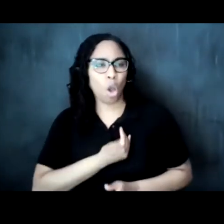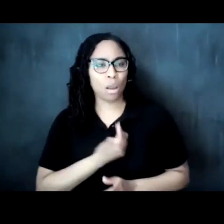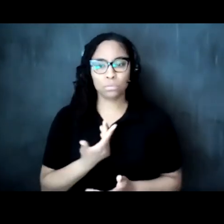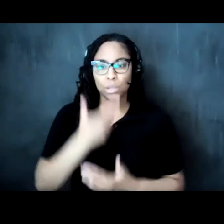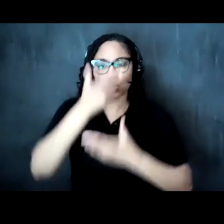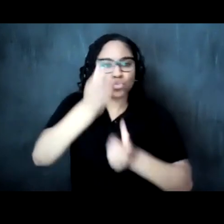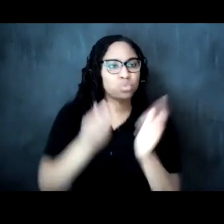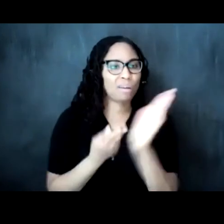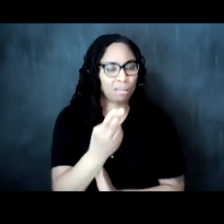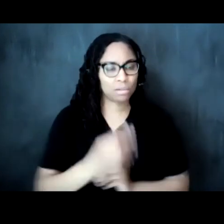this is what the arts do for us